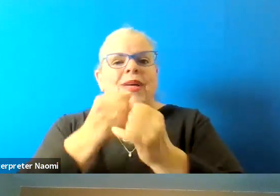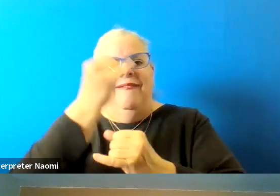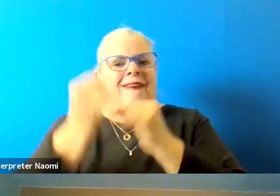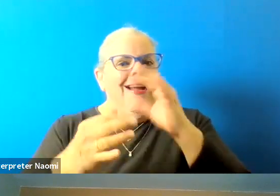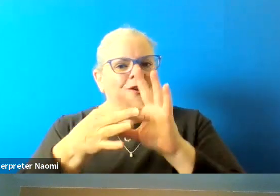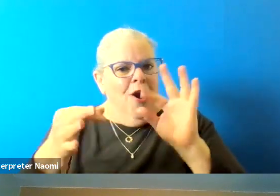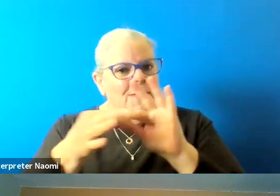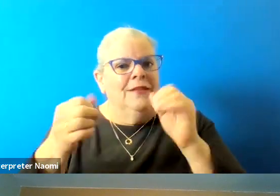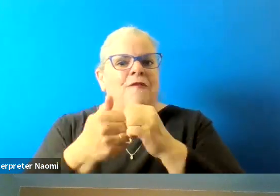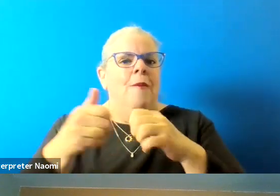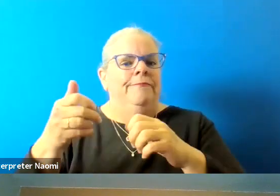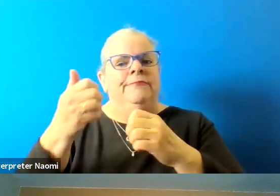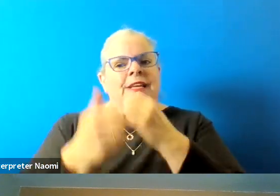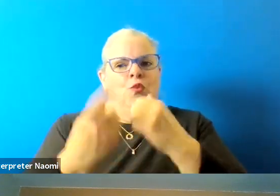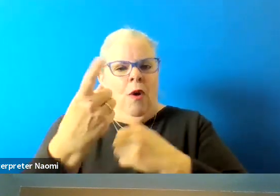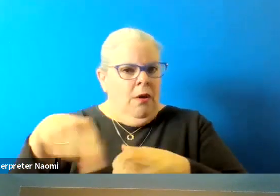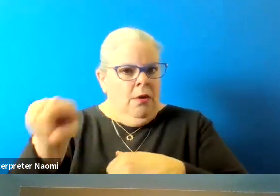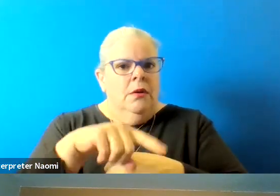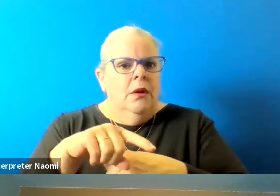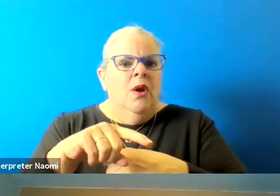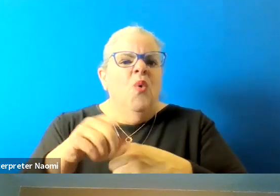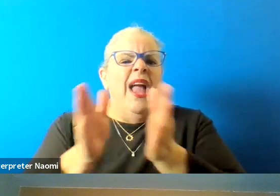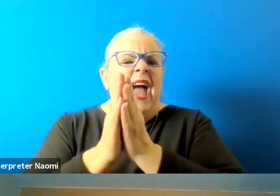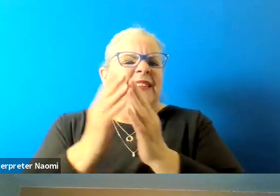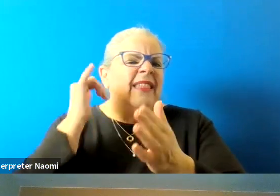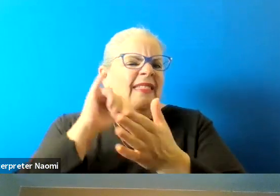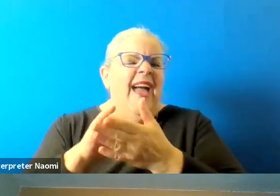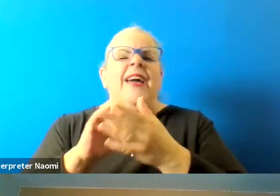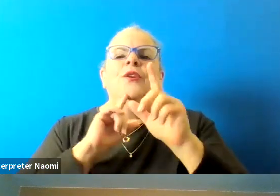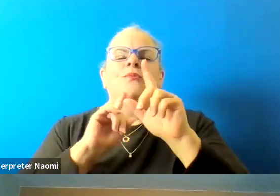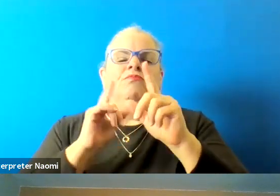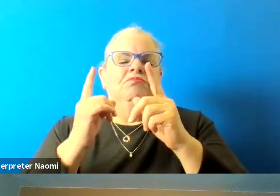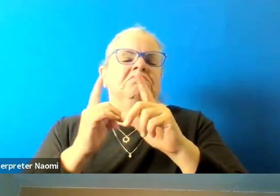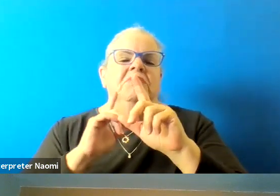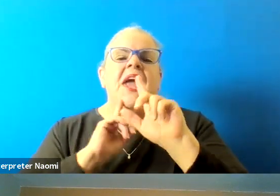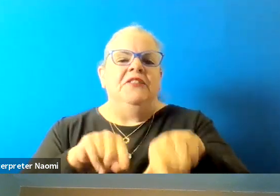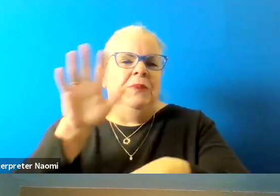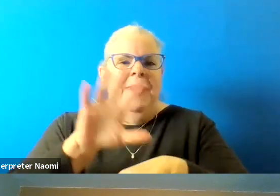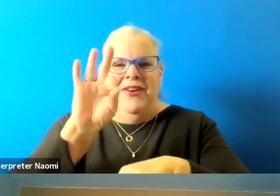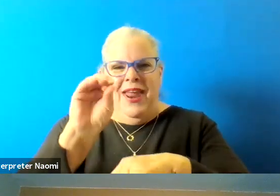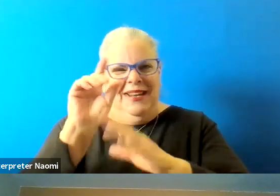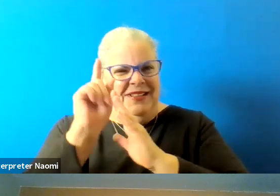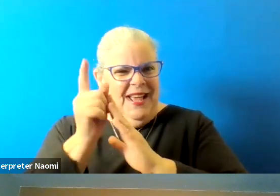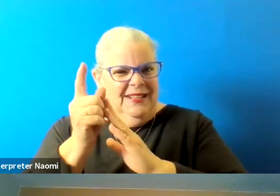We ask in the interest of time, the introduction to be limited to around 90 seconds, and that the responses of the questions